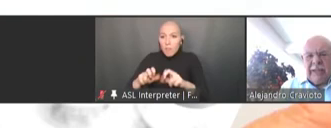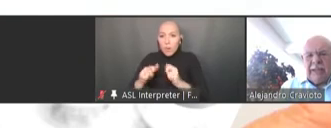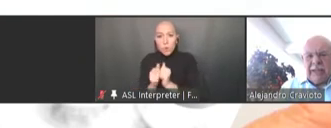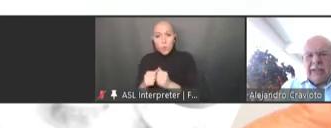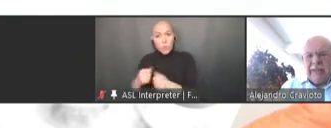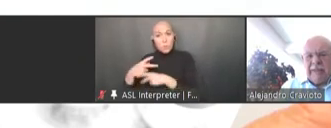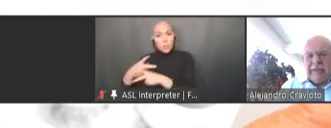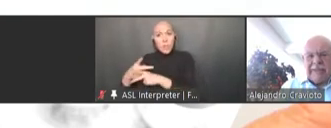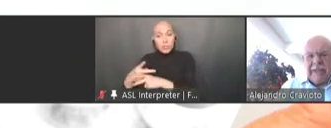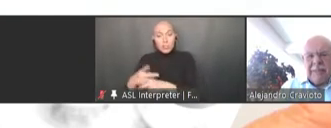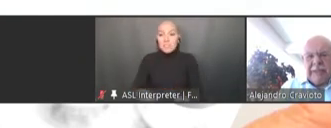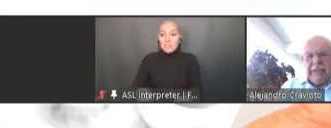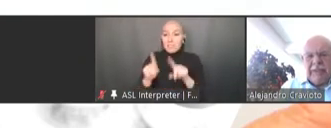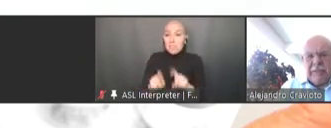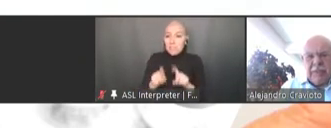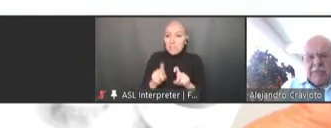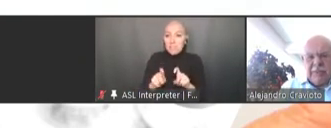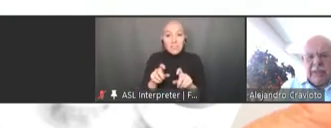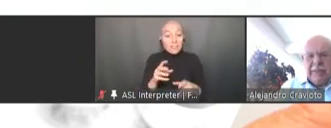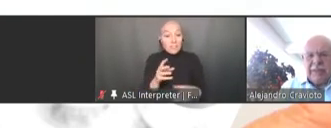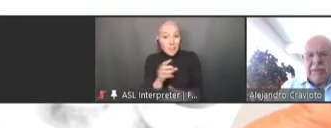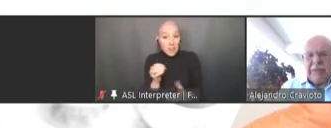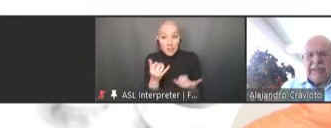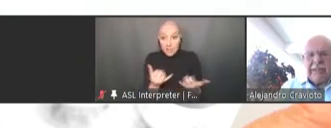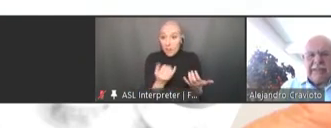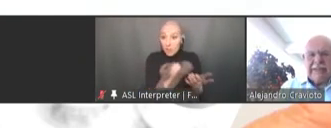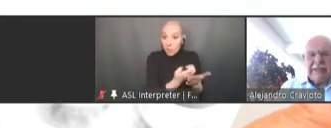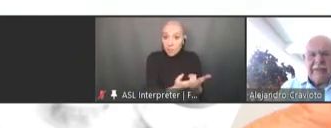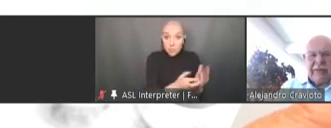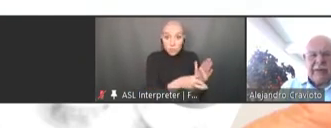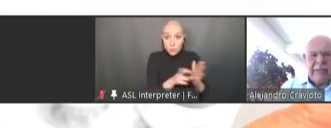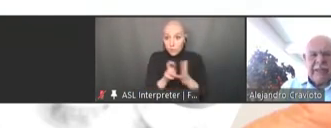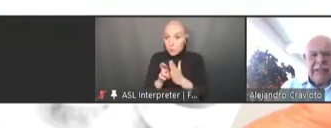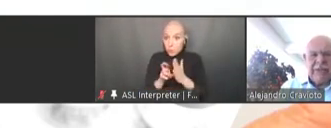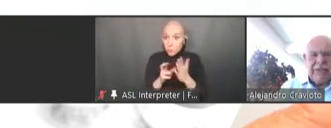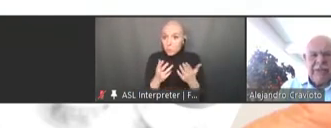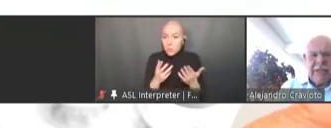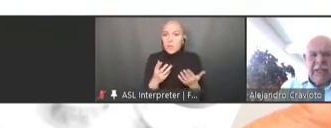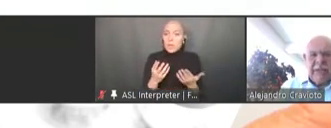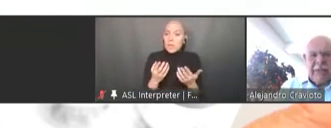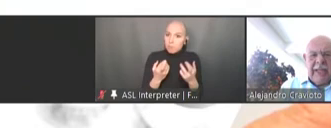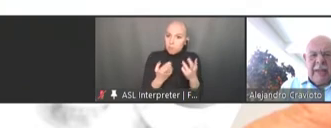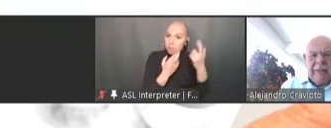that the evidence has been reviewed to be able to make the necessary recommendations, we have not